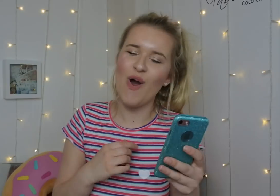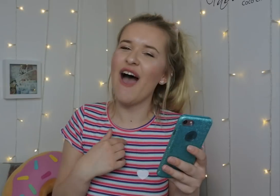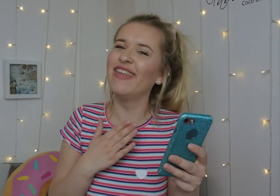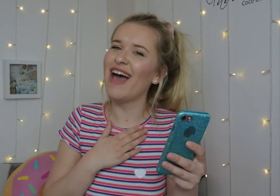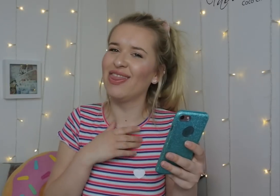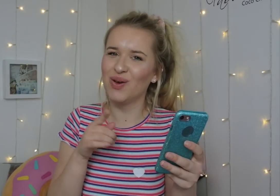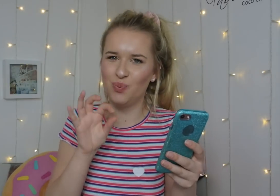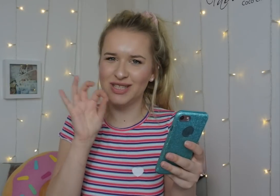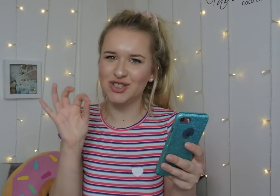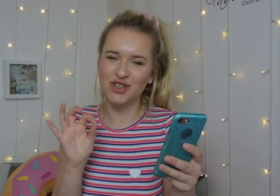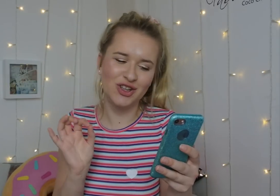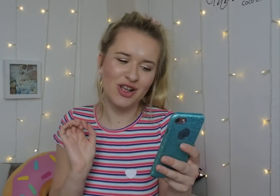I like this question...